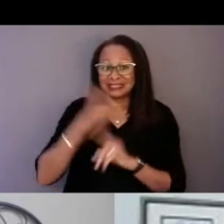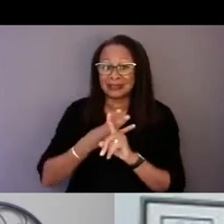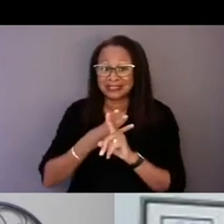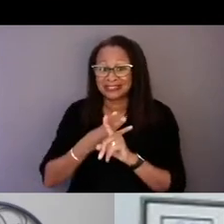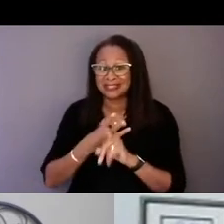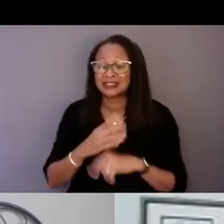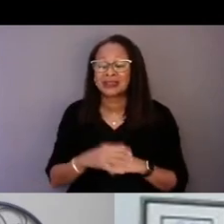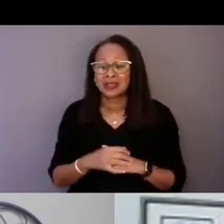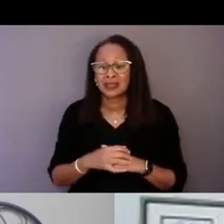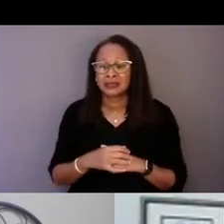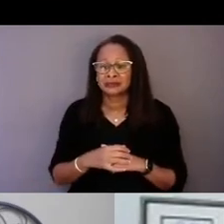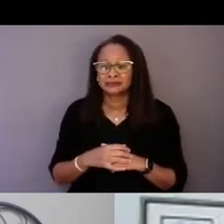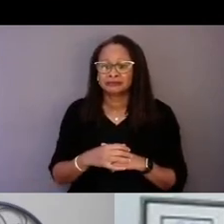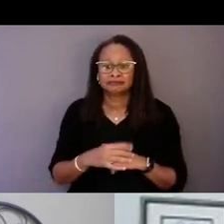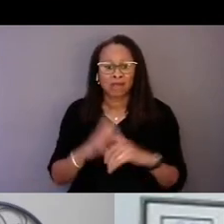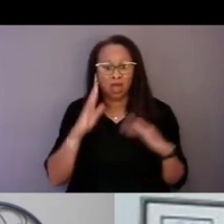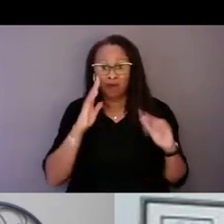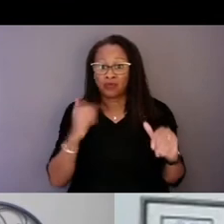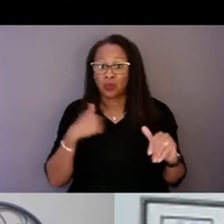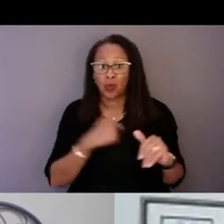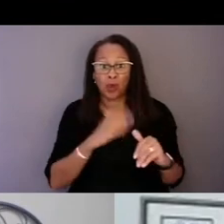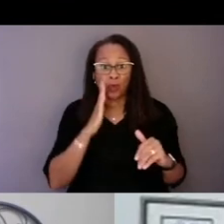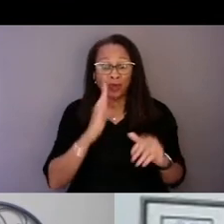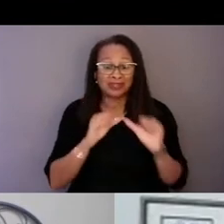and hopefully we will continue to invest.